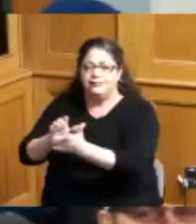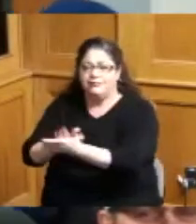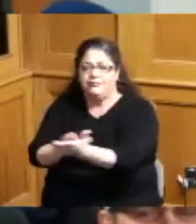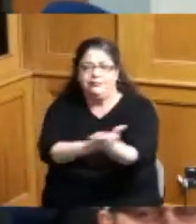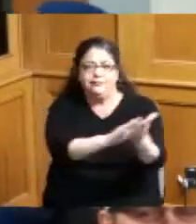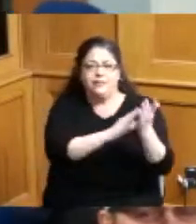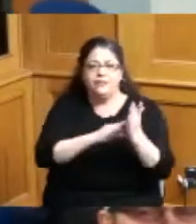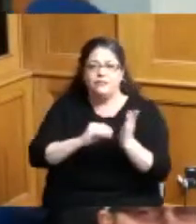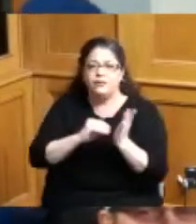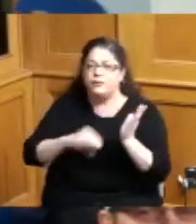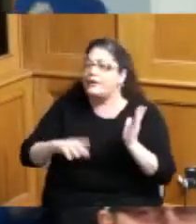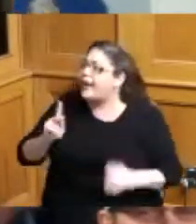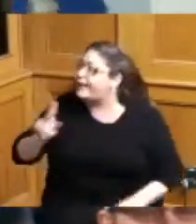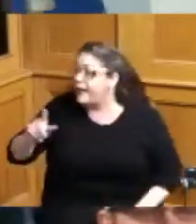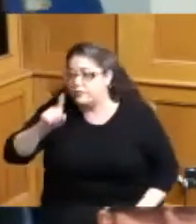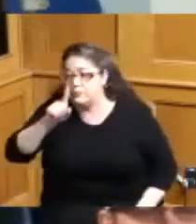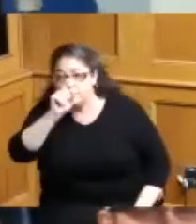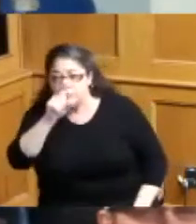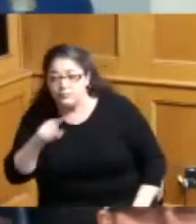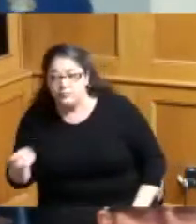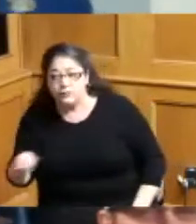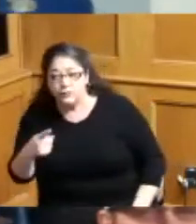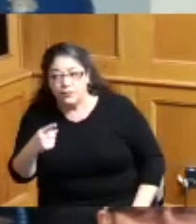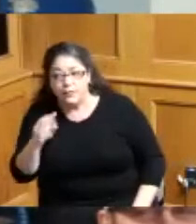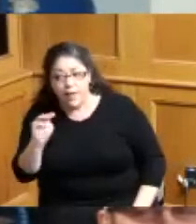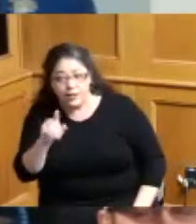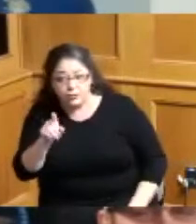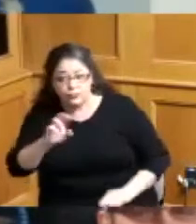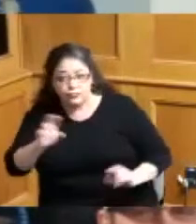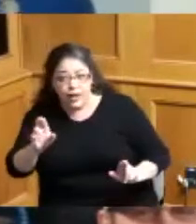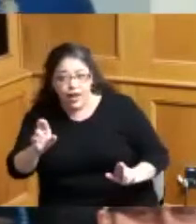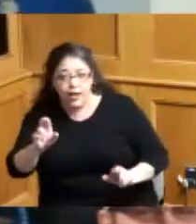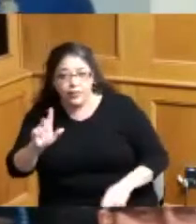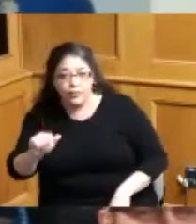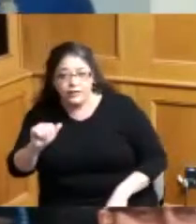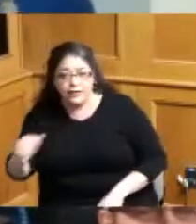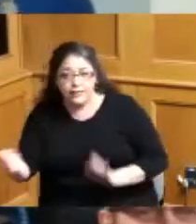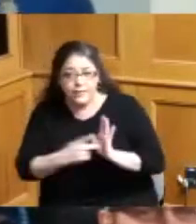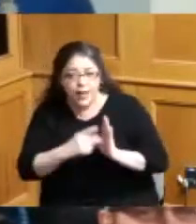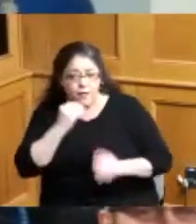okay you're supposed to be on the show Monday so make sure you get back from Louisiana if I got to